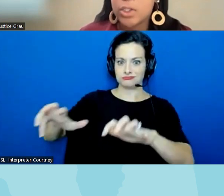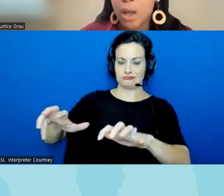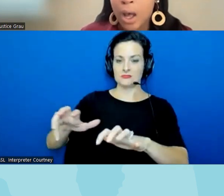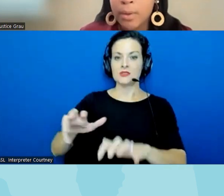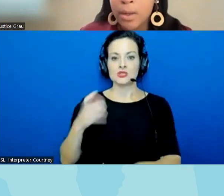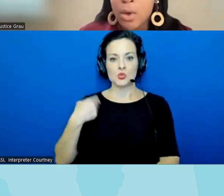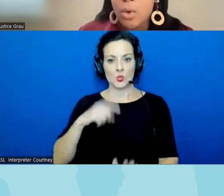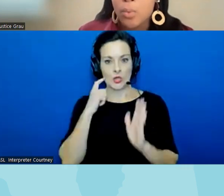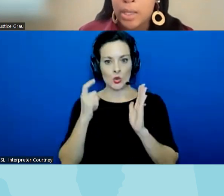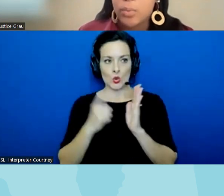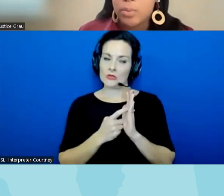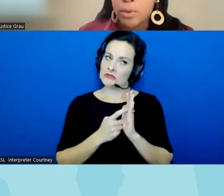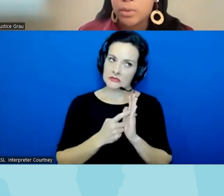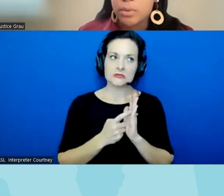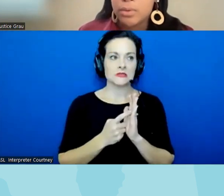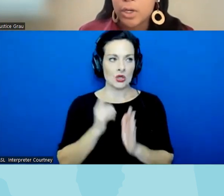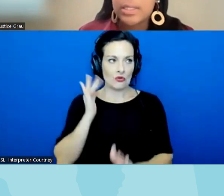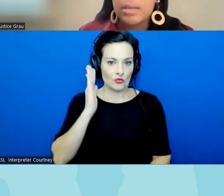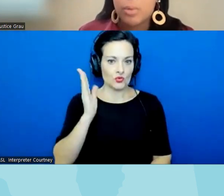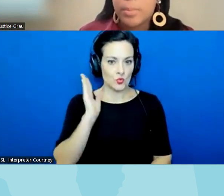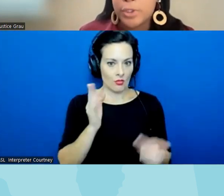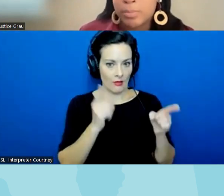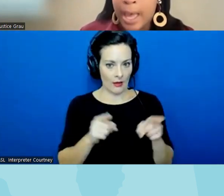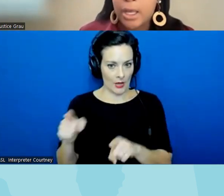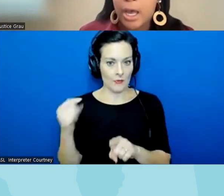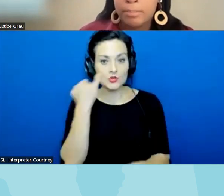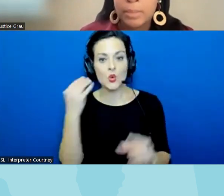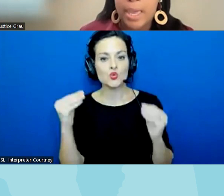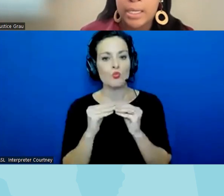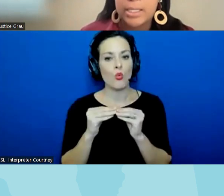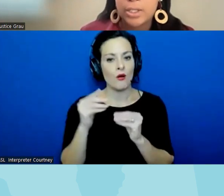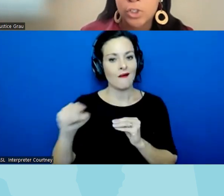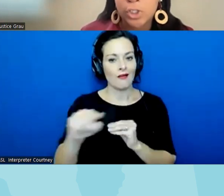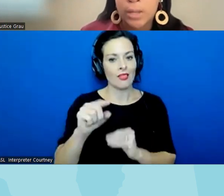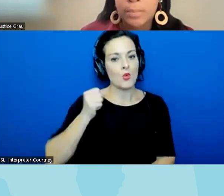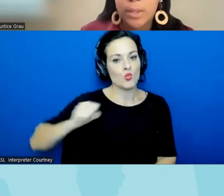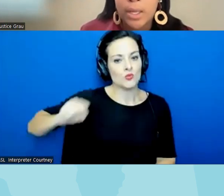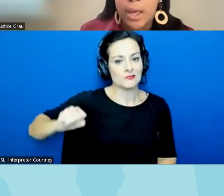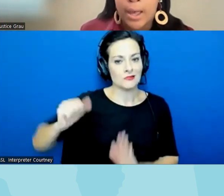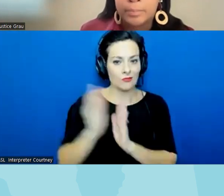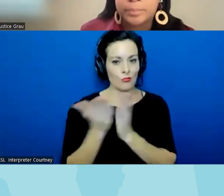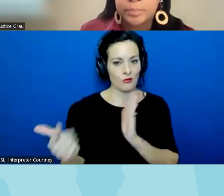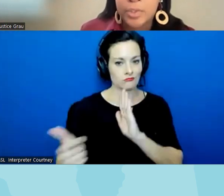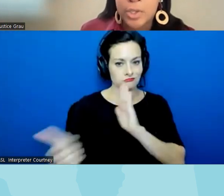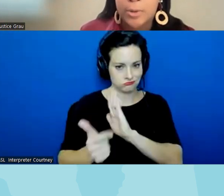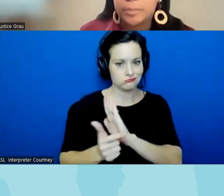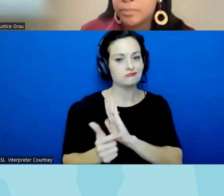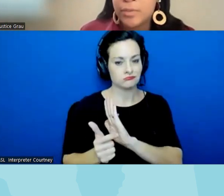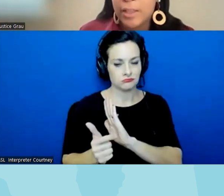to come when we will start seeing more push back on book Banning and censorship um so developing